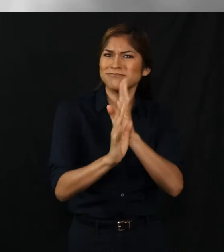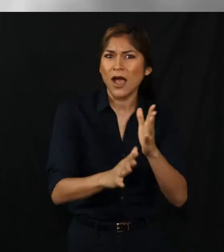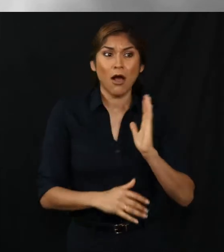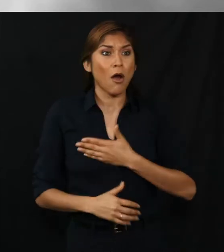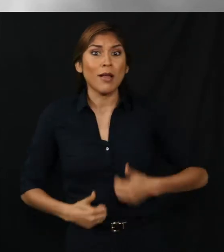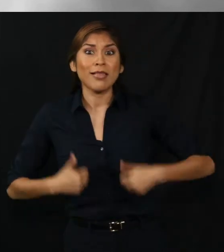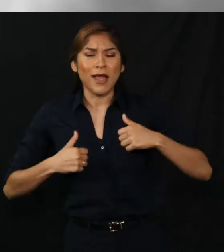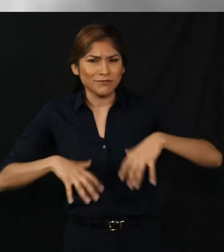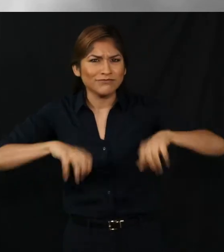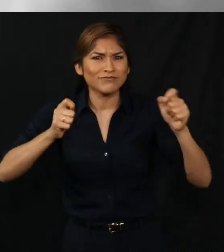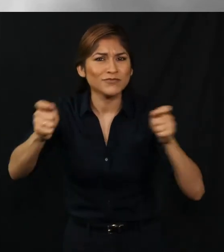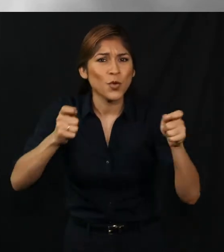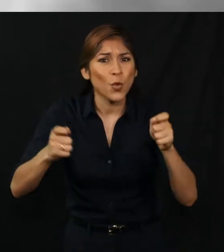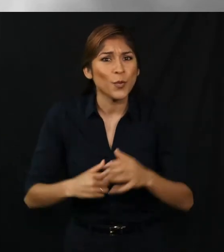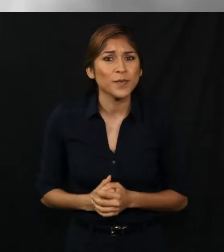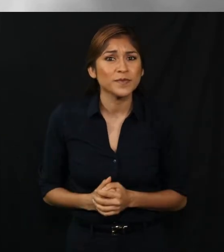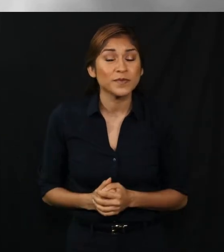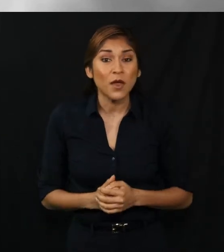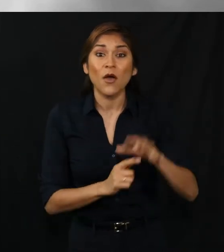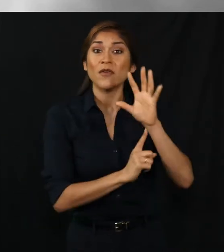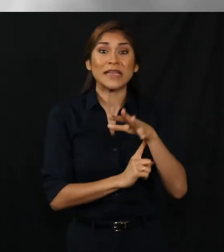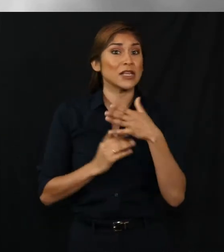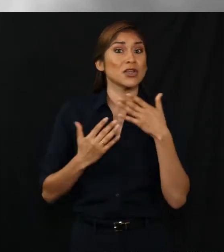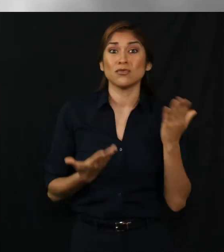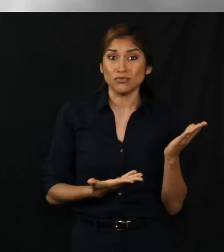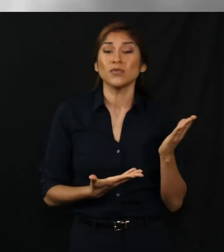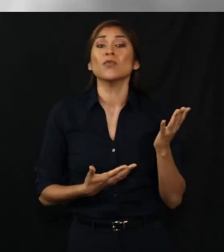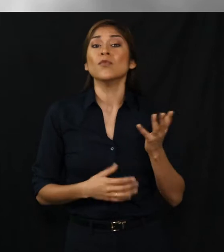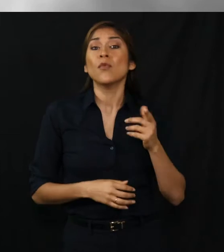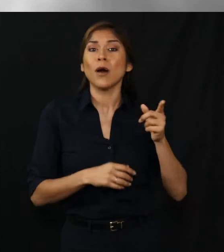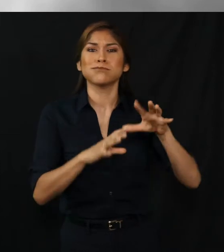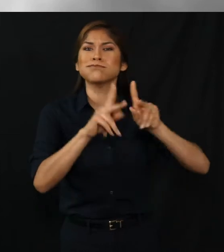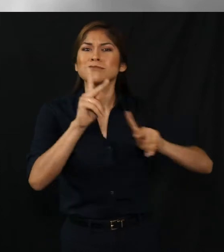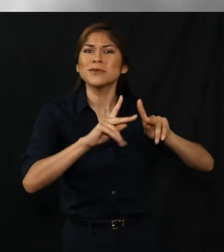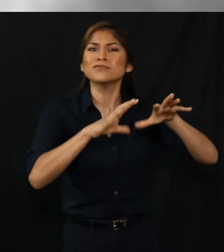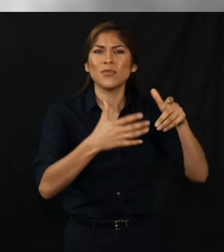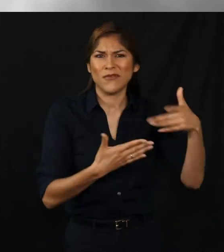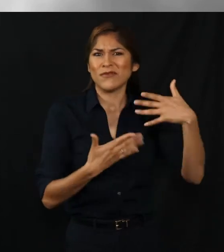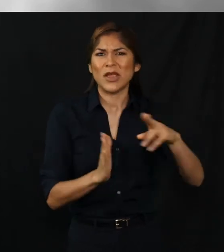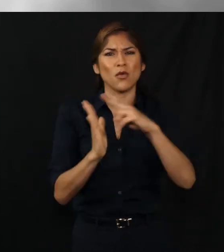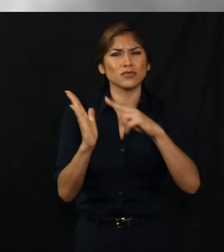This video is for people who are already registered to vote in Georgia and want to